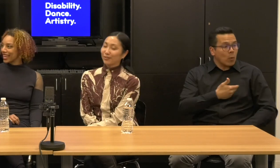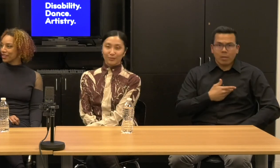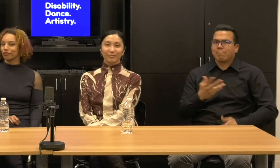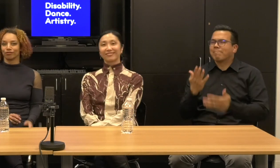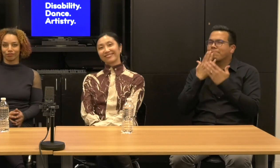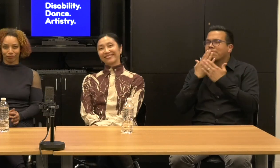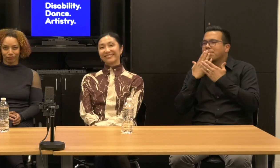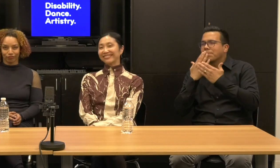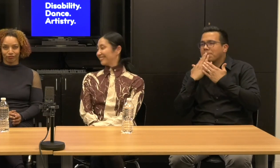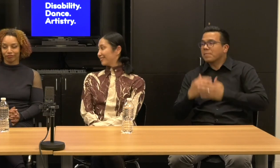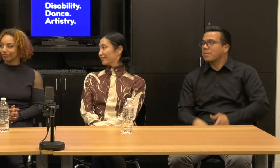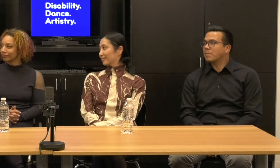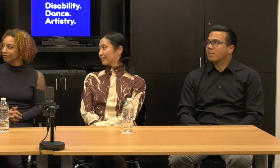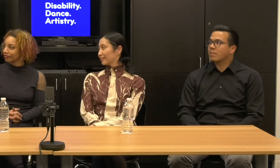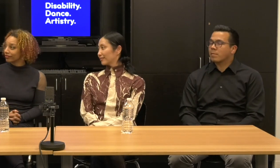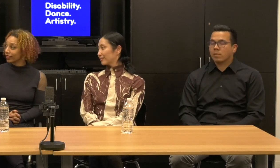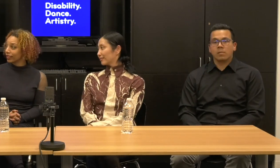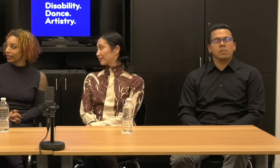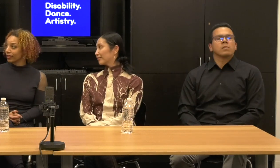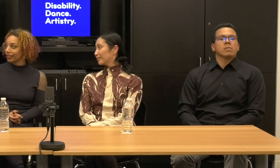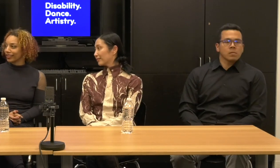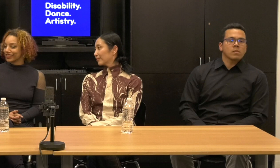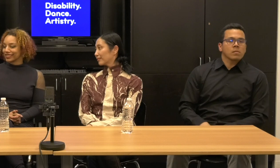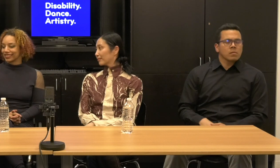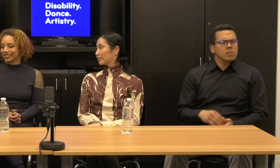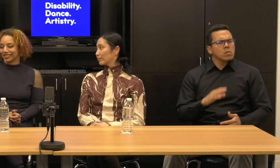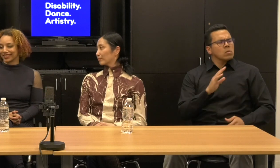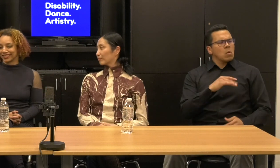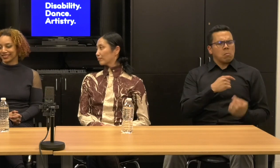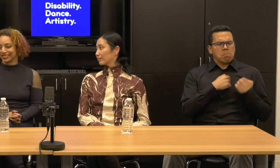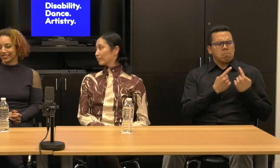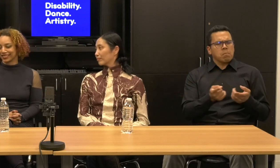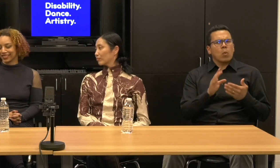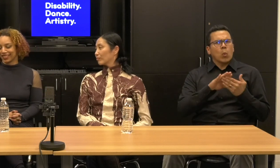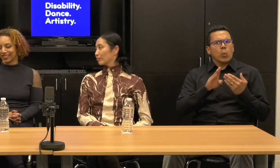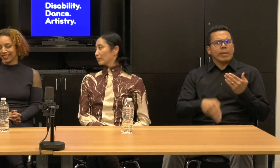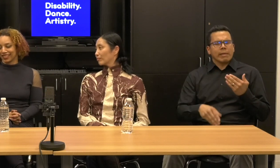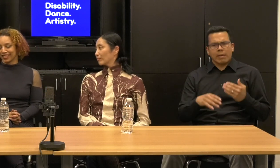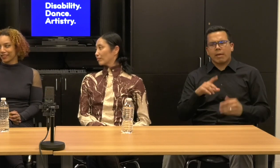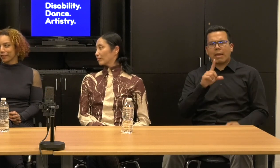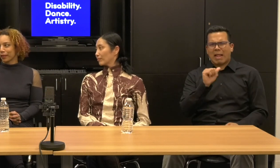Kevin: So, okay, so over the weekend, Lane mentioned very briefly that Kinetic Light,